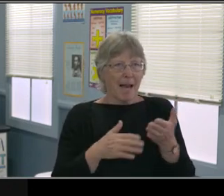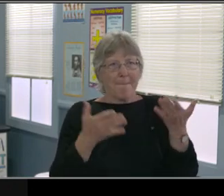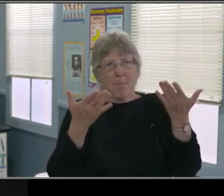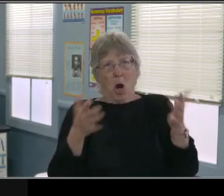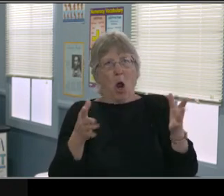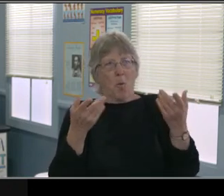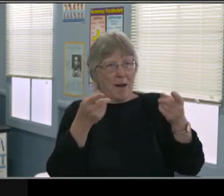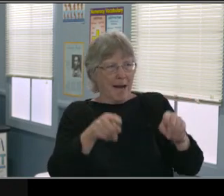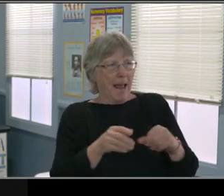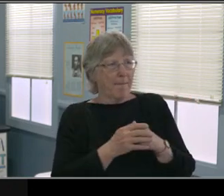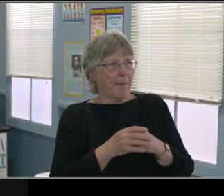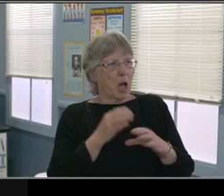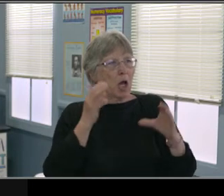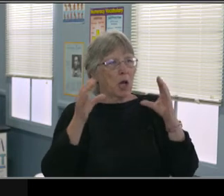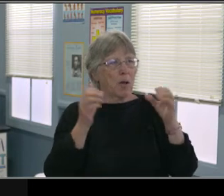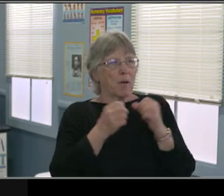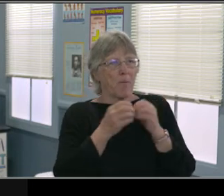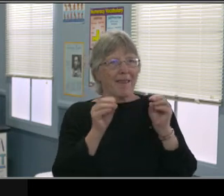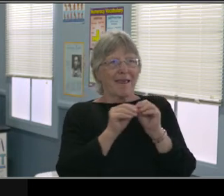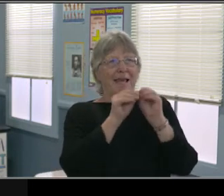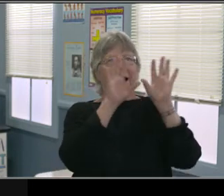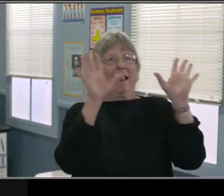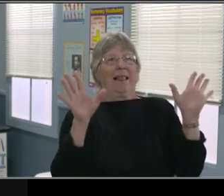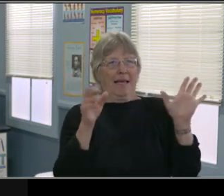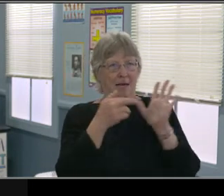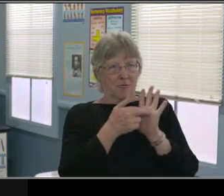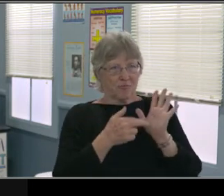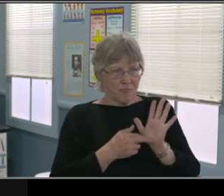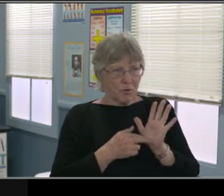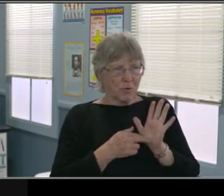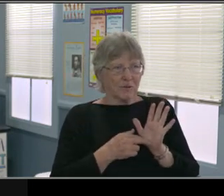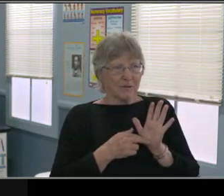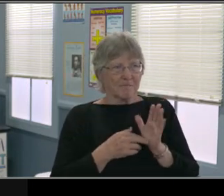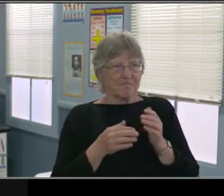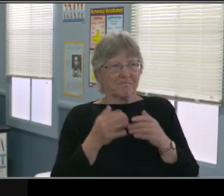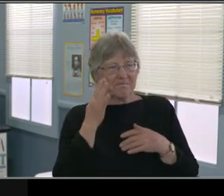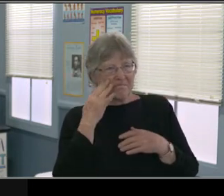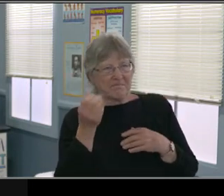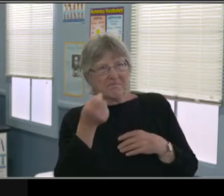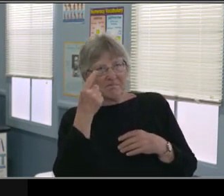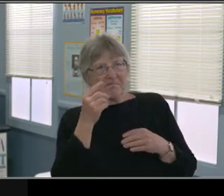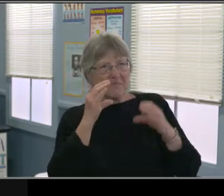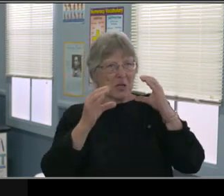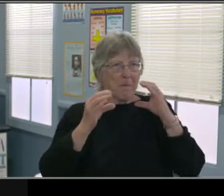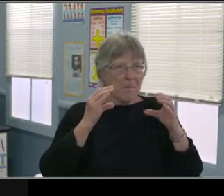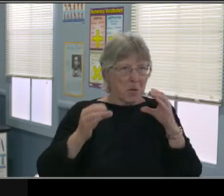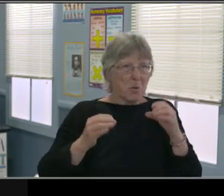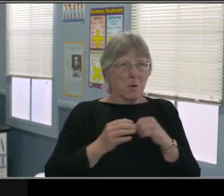in the programs in the schools where this is possible where higher grade student can have a peer buddy